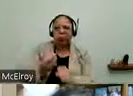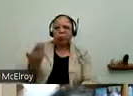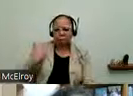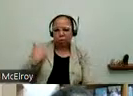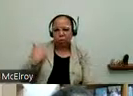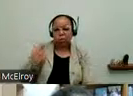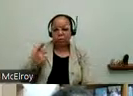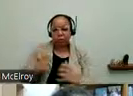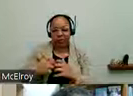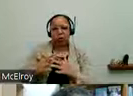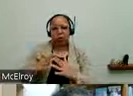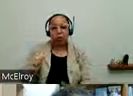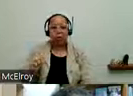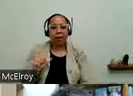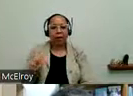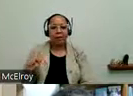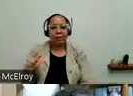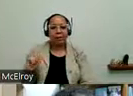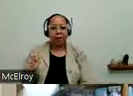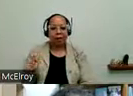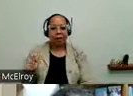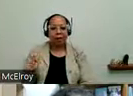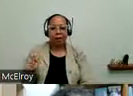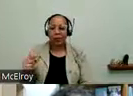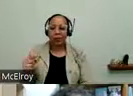founder of Access Living. And a very powerful disability rights advocate in